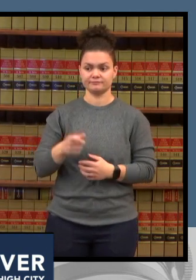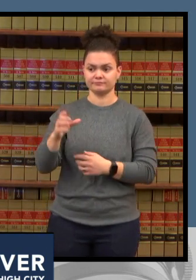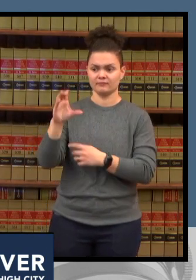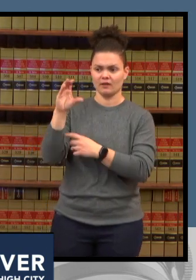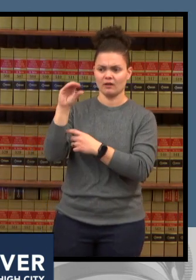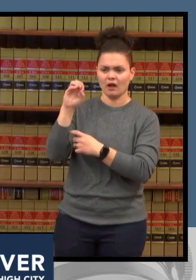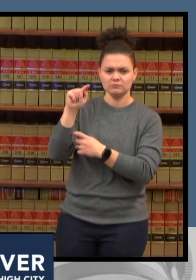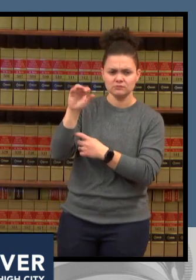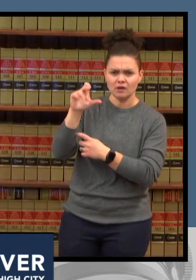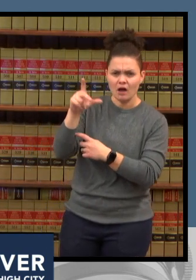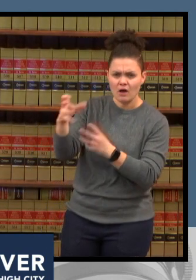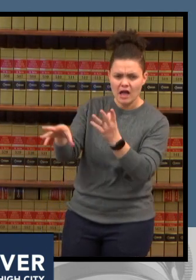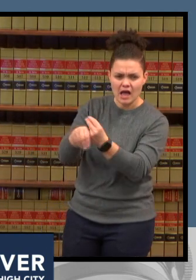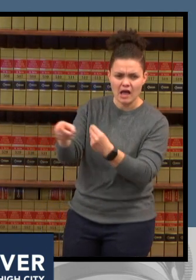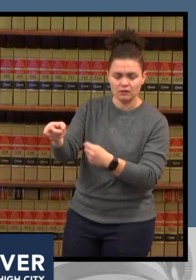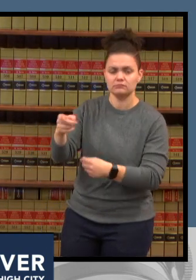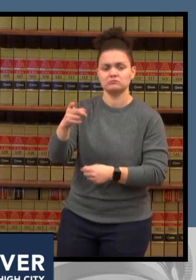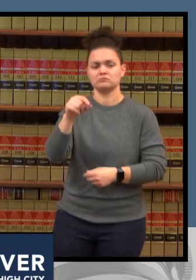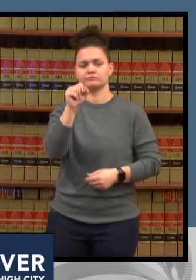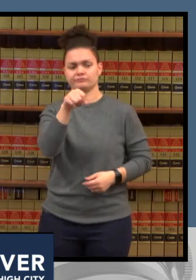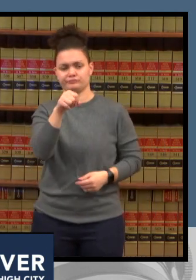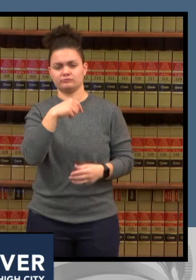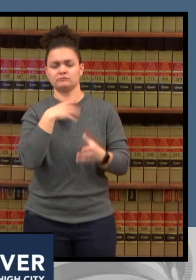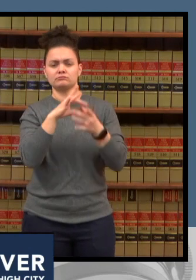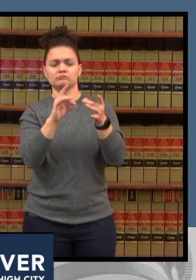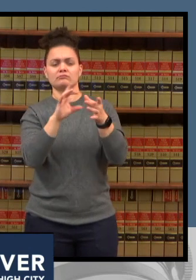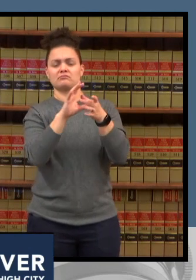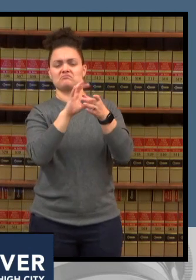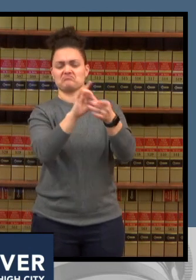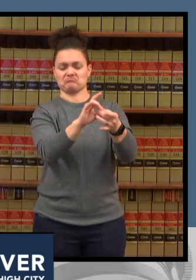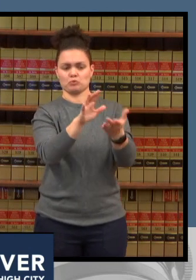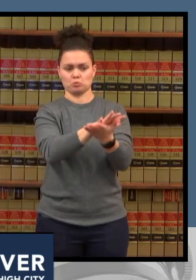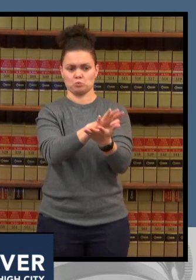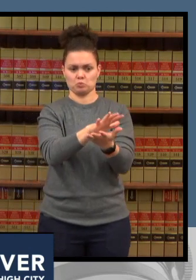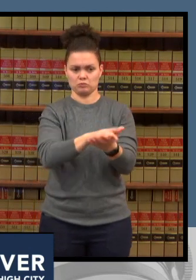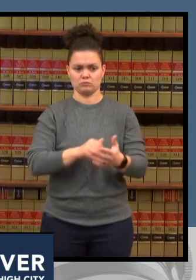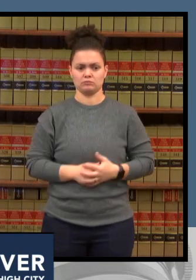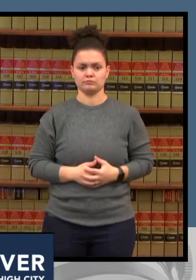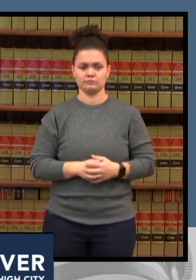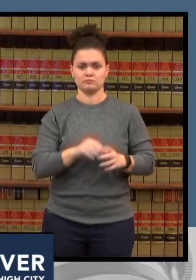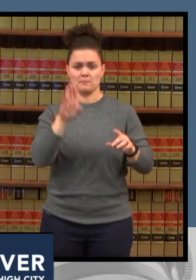going back to schools i really appreciate bob mcdonald's um earlier statement about please give